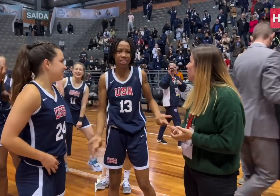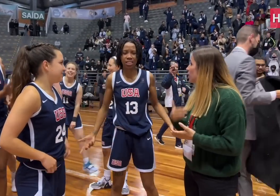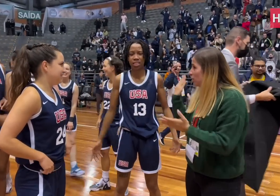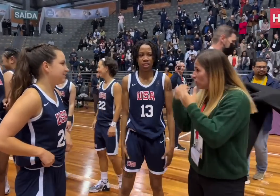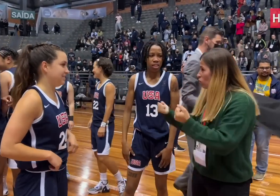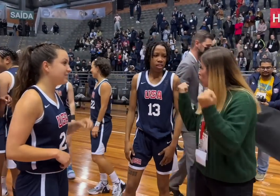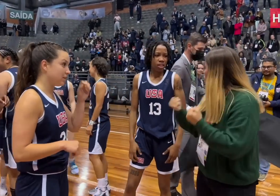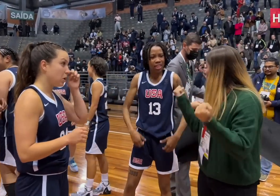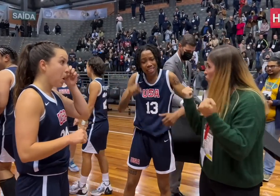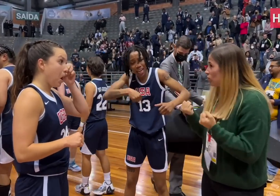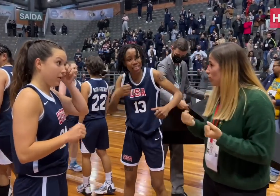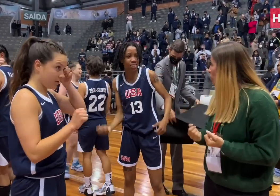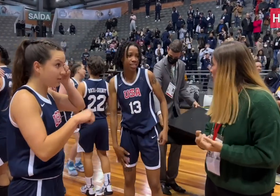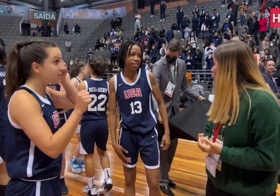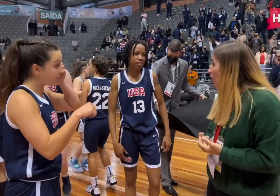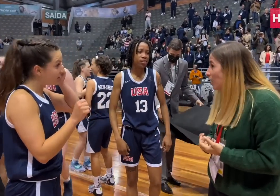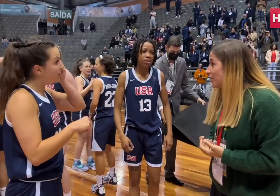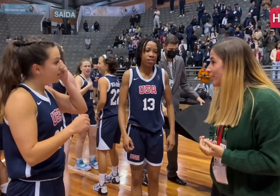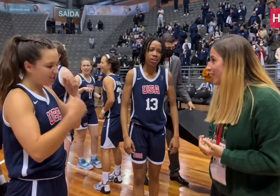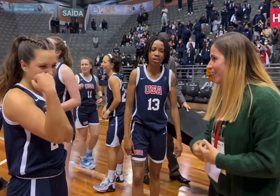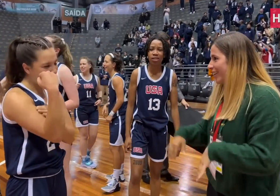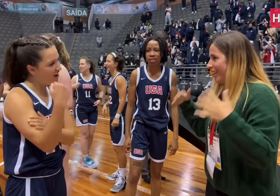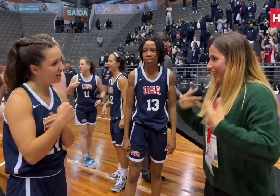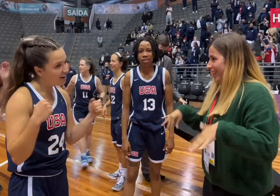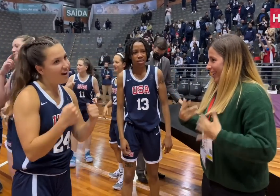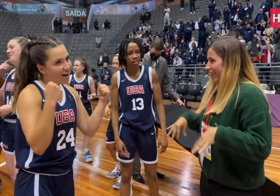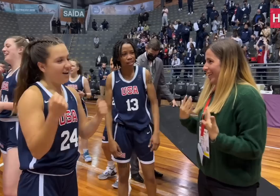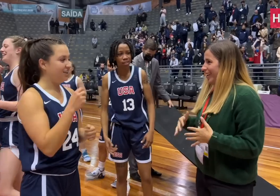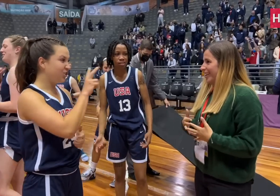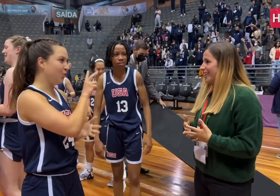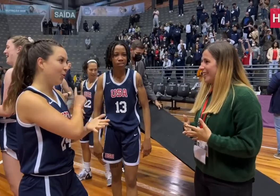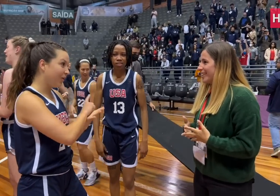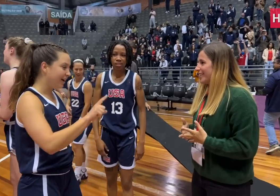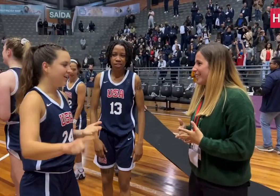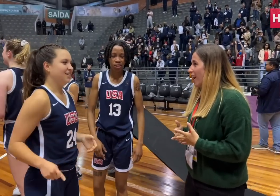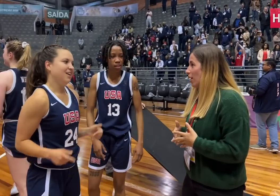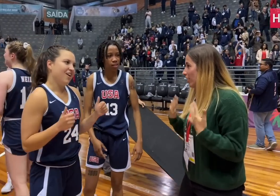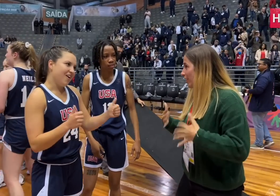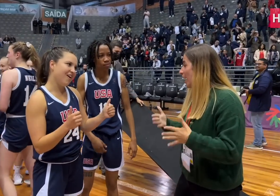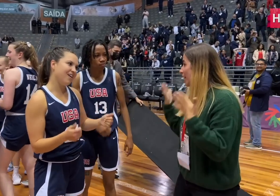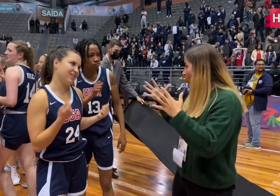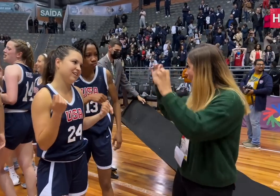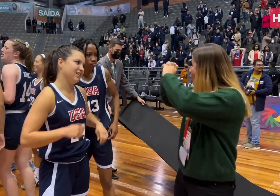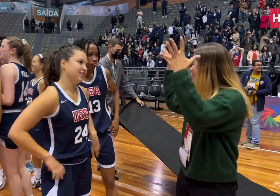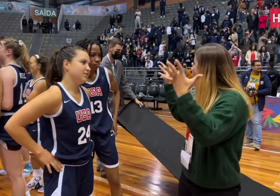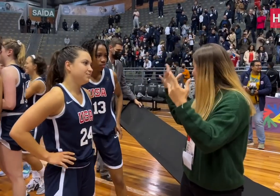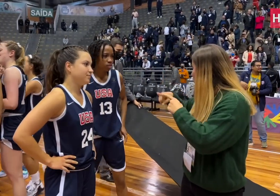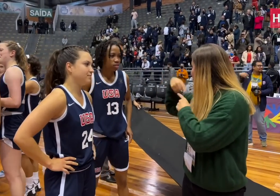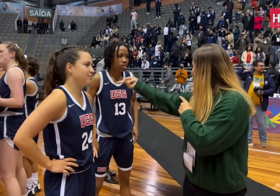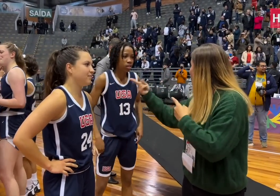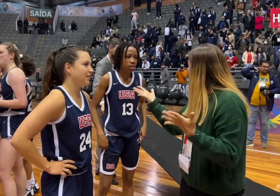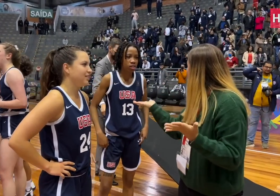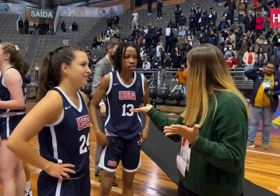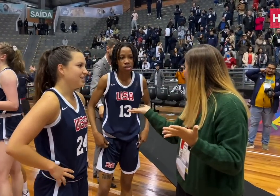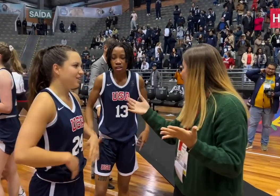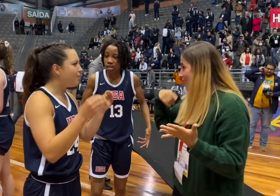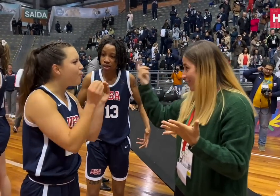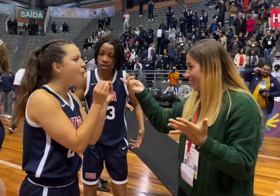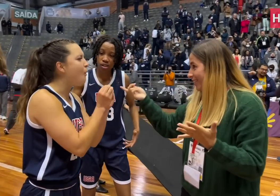Yes we will! Yes, we’re proud because we’ve been working so hard for this! We played hard for two weeks to get to this point. What’s your plan afterwards?